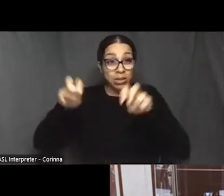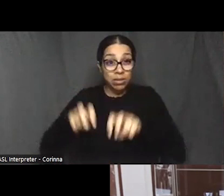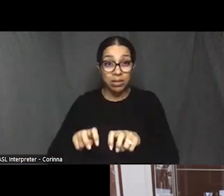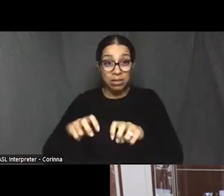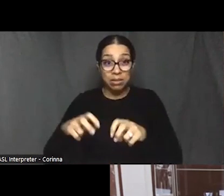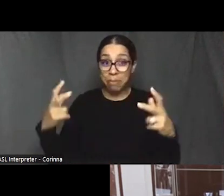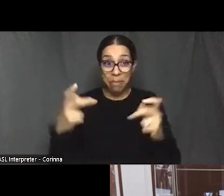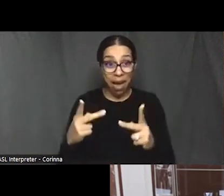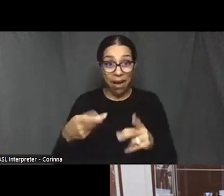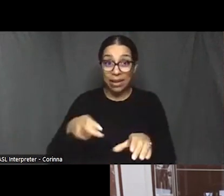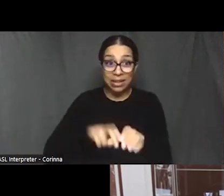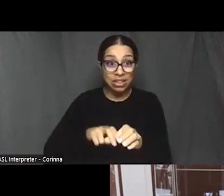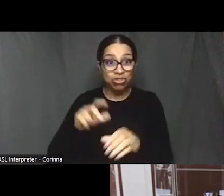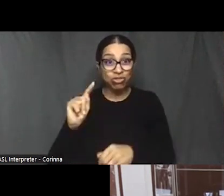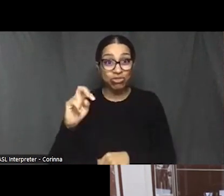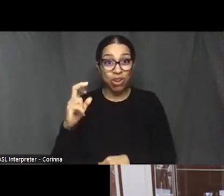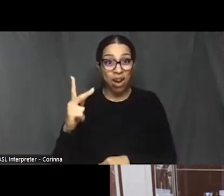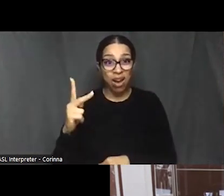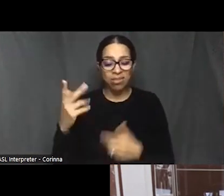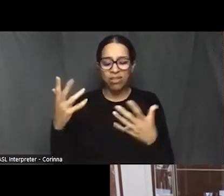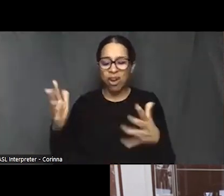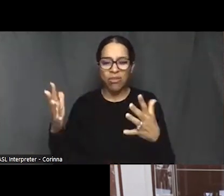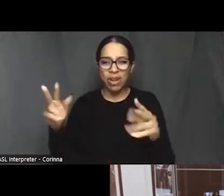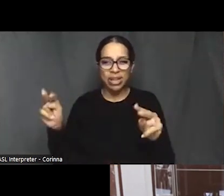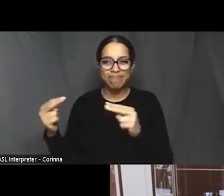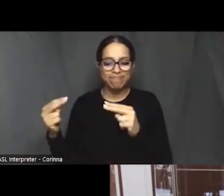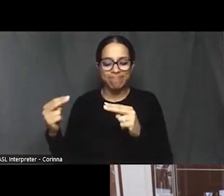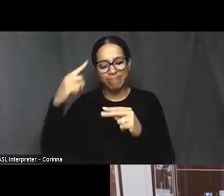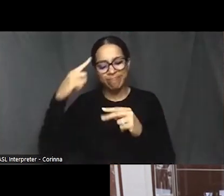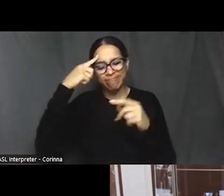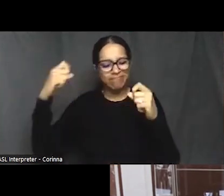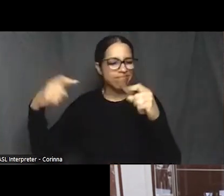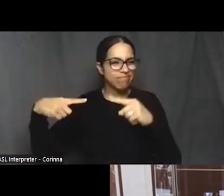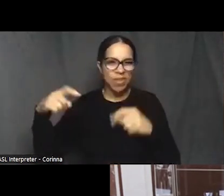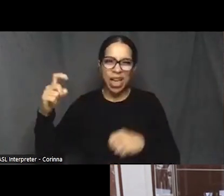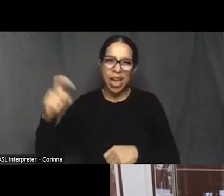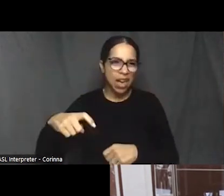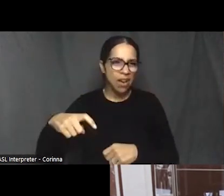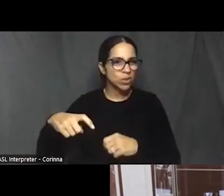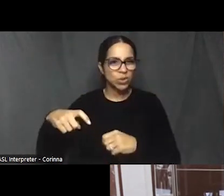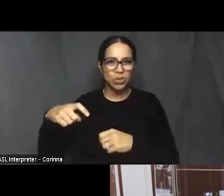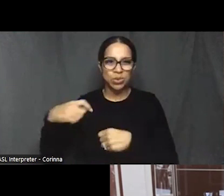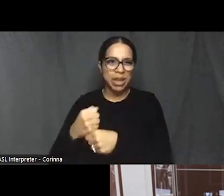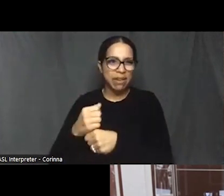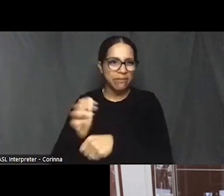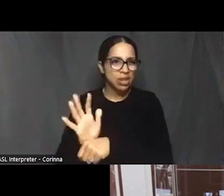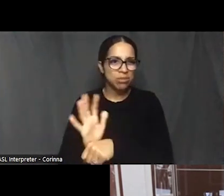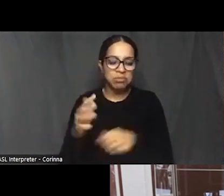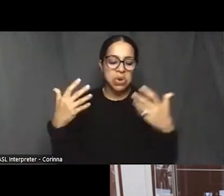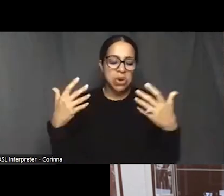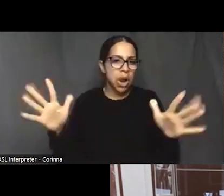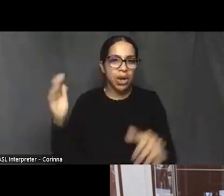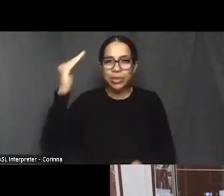And so we we kind of understood what the issues were that were at stake right away.